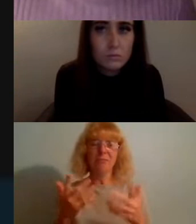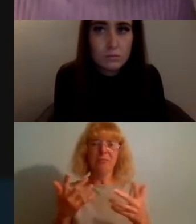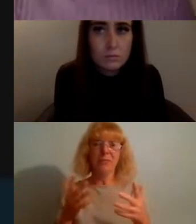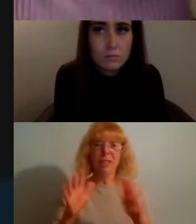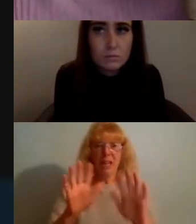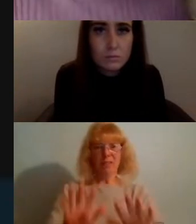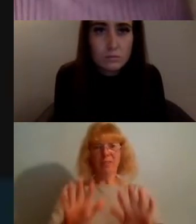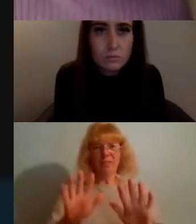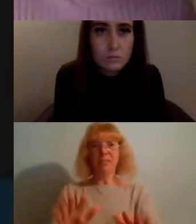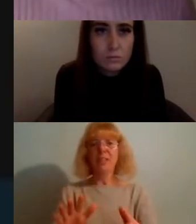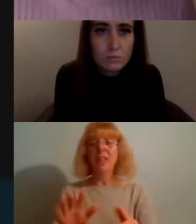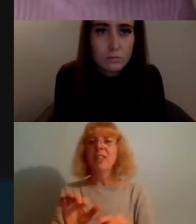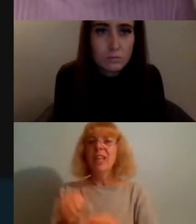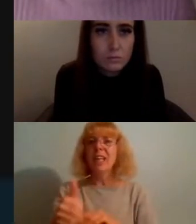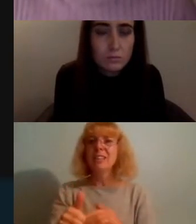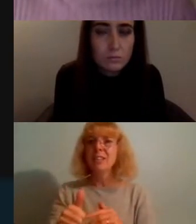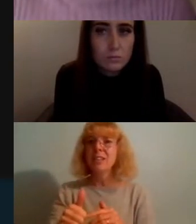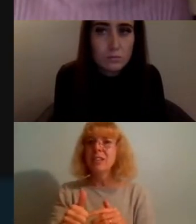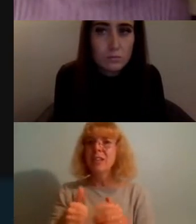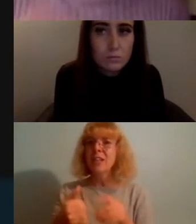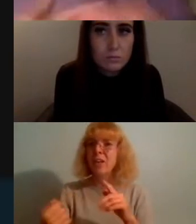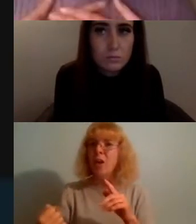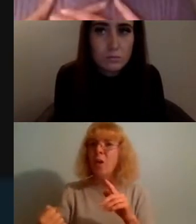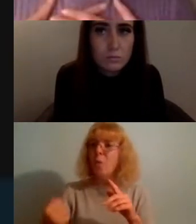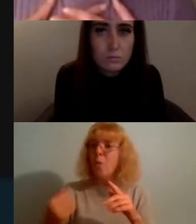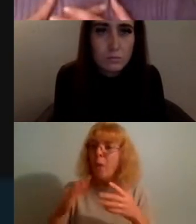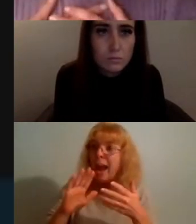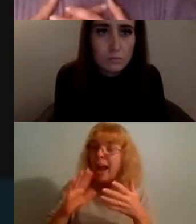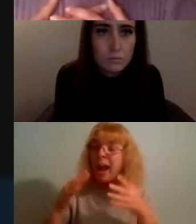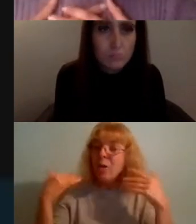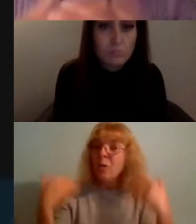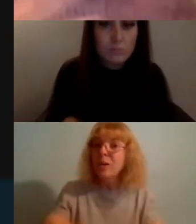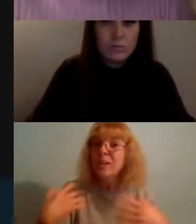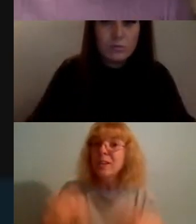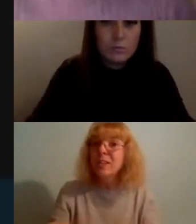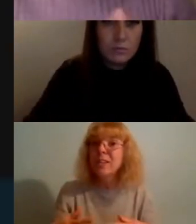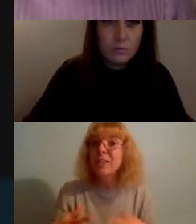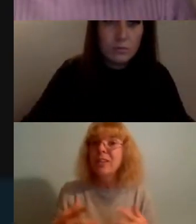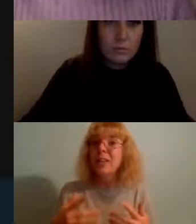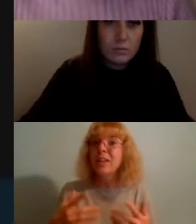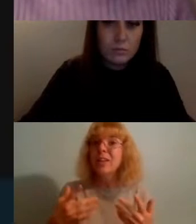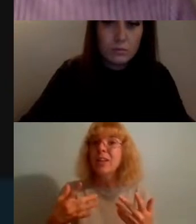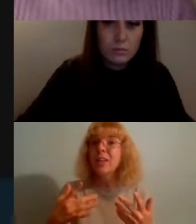and the other one you're smashing it I think that said a lot I even say it to people where they're doing this kind of work online